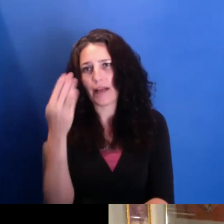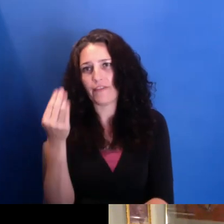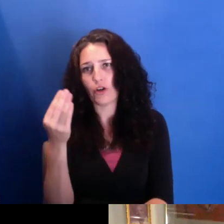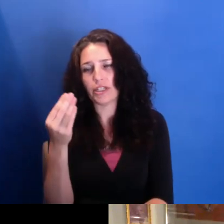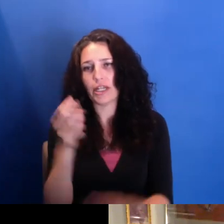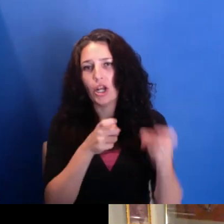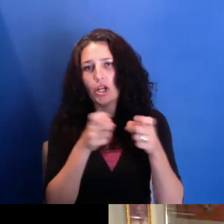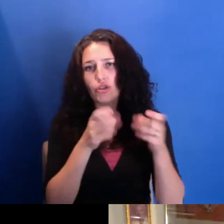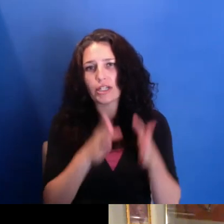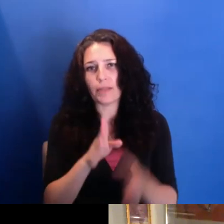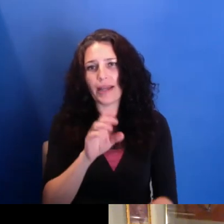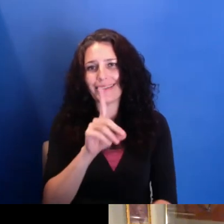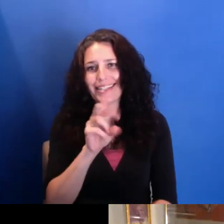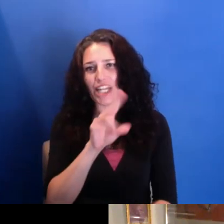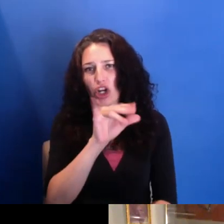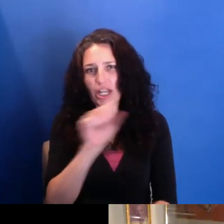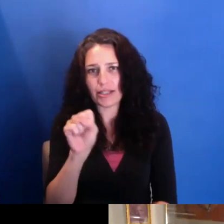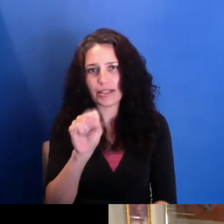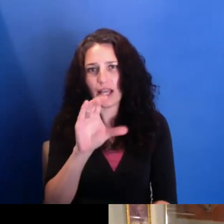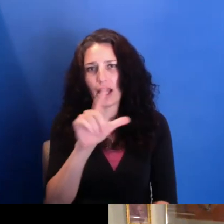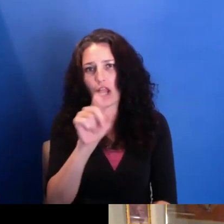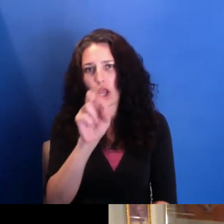But just trying to find the material and--